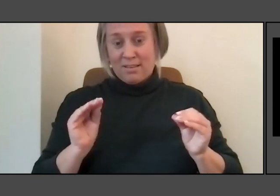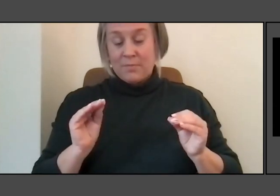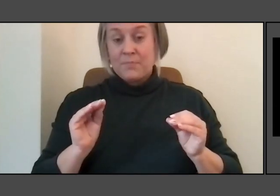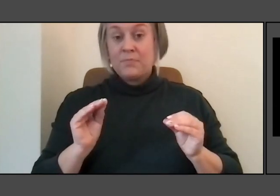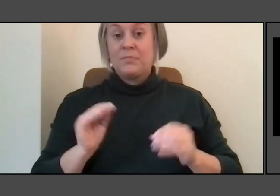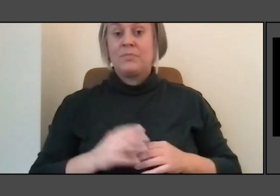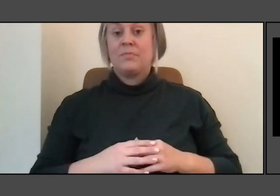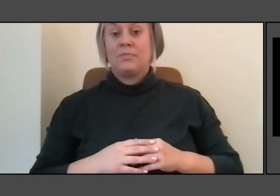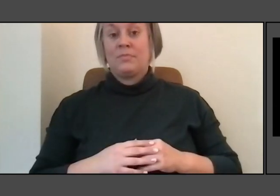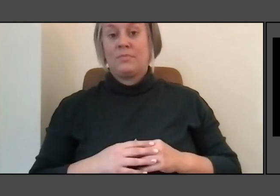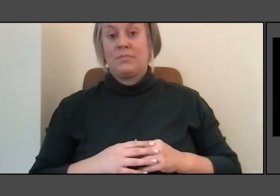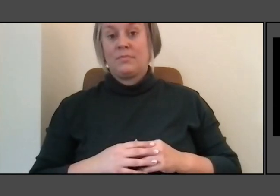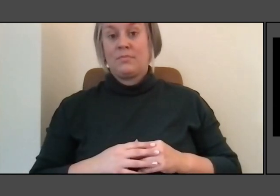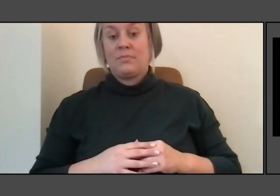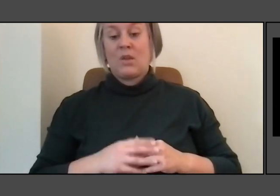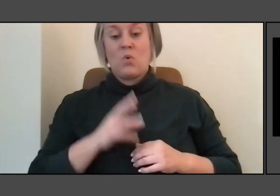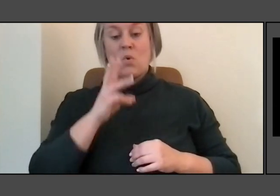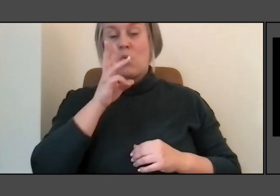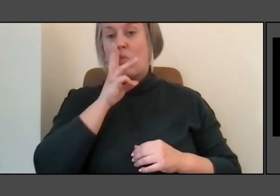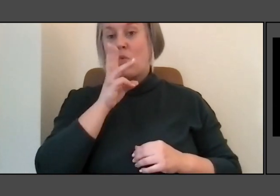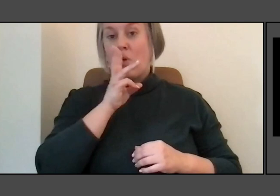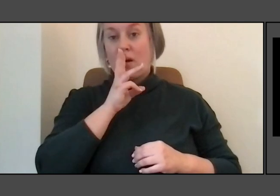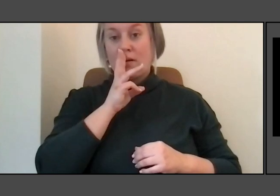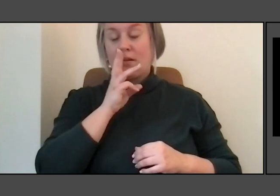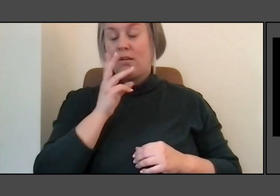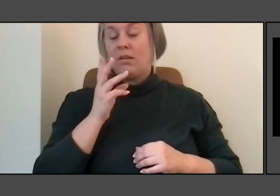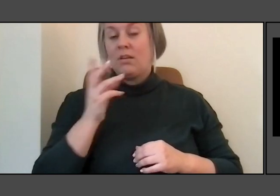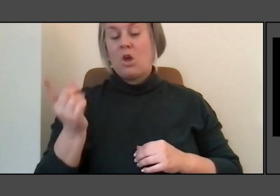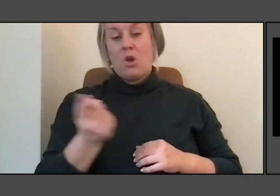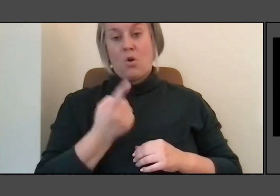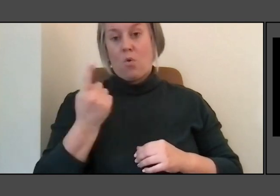played so much a part in many of my works.